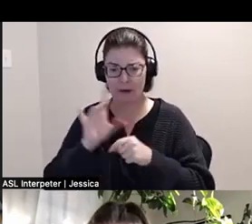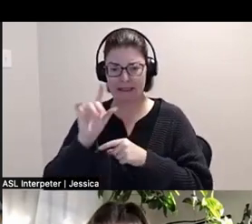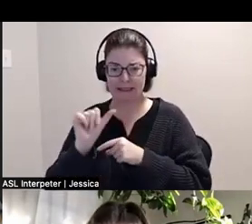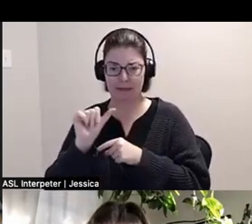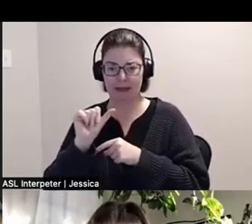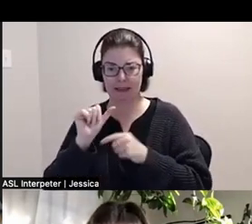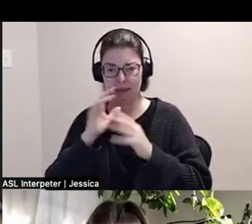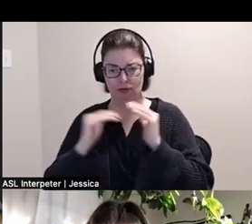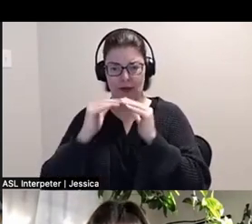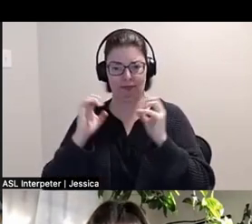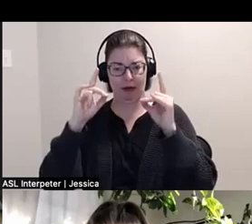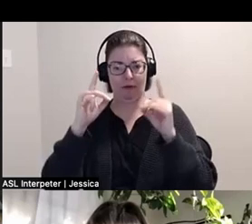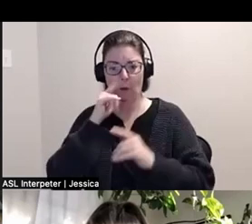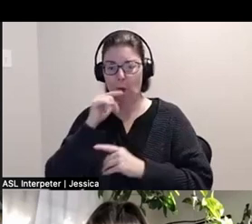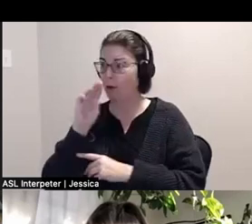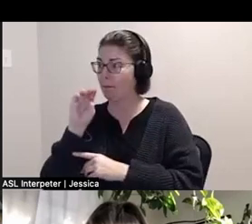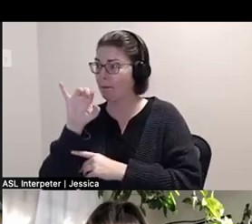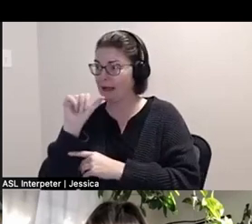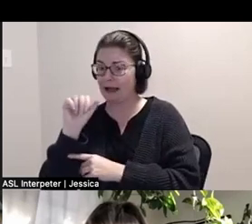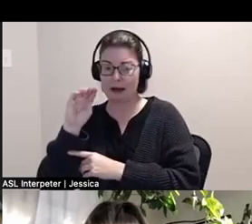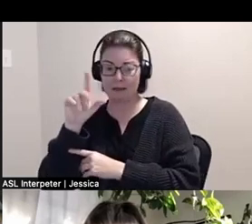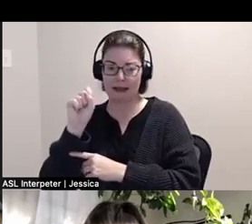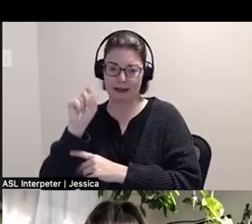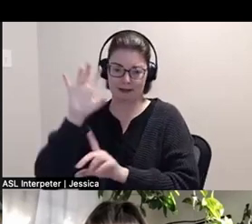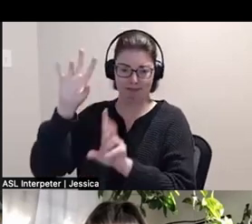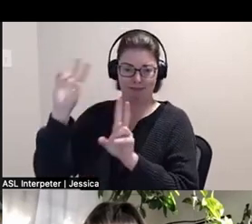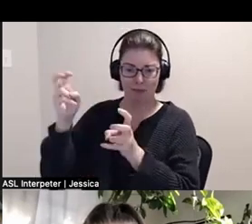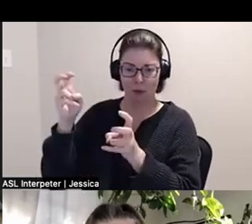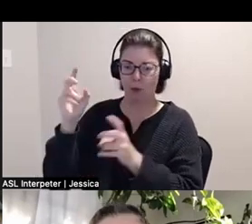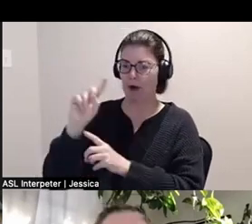wherever you are is where i want to be offers access intimacy